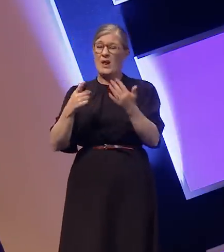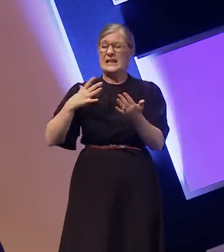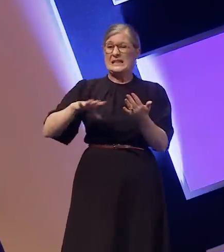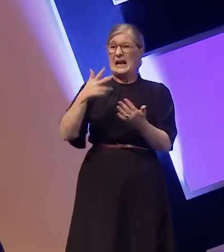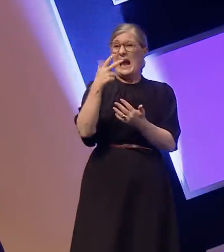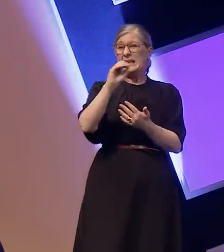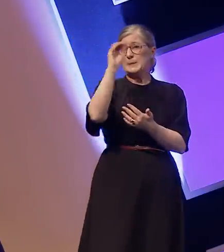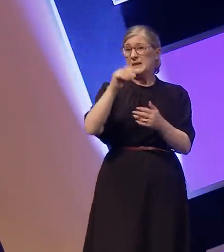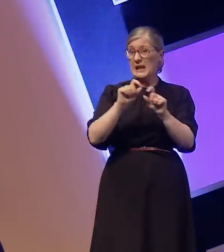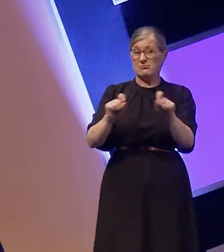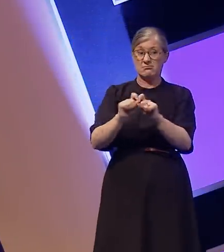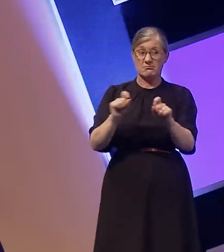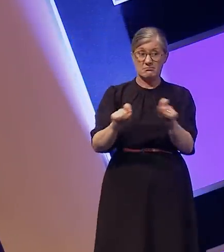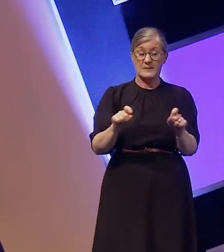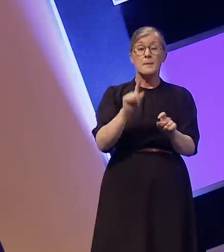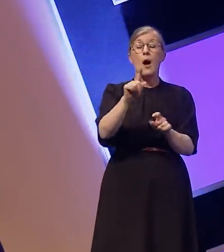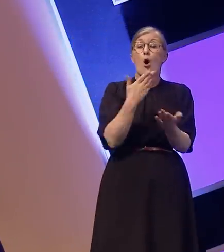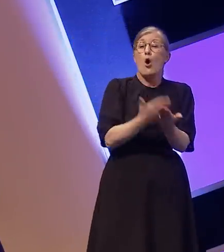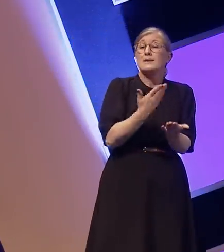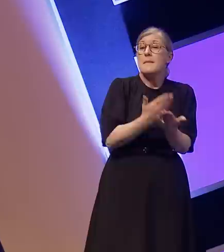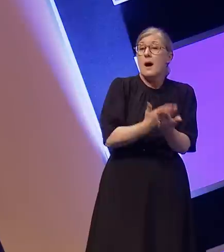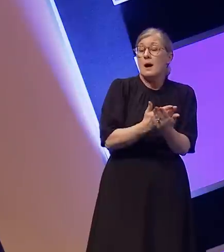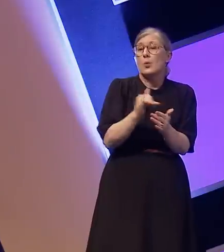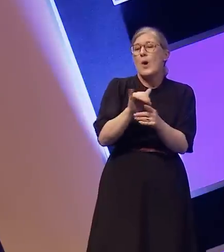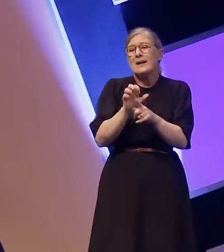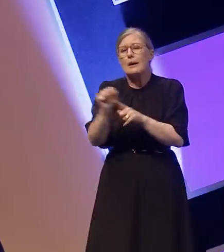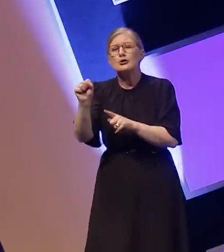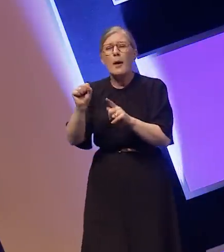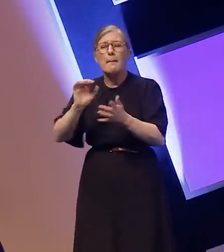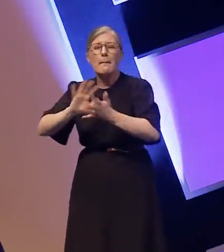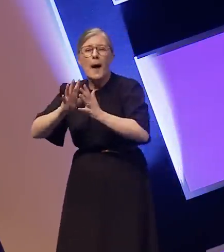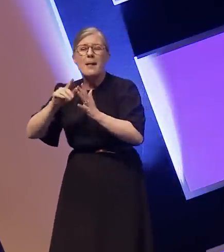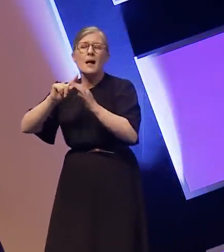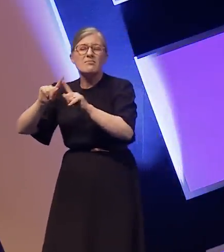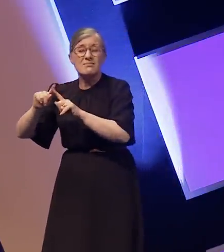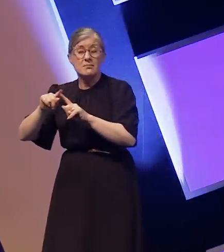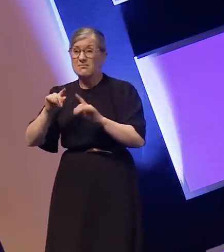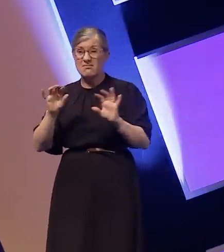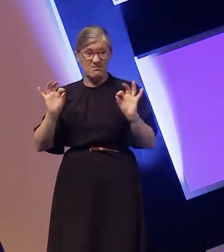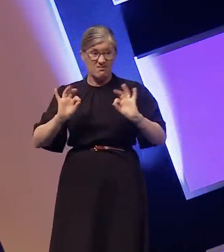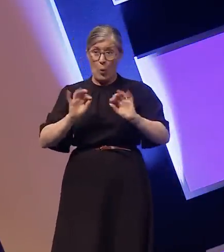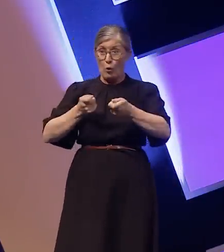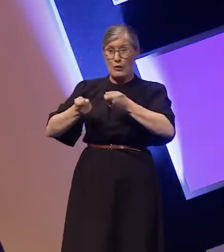subtitles on demand, whether catch up or streaming, is currently not regulated at all, why?